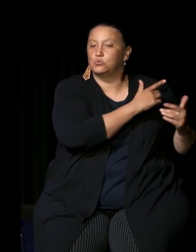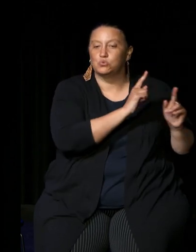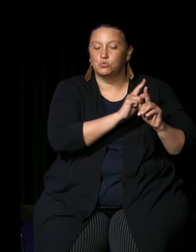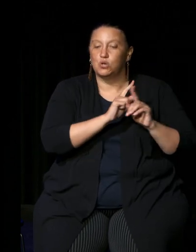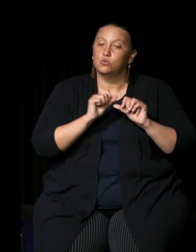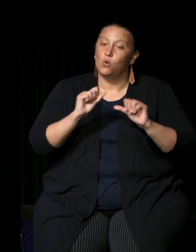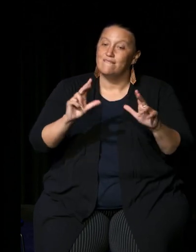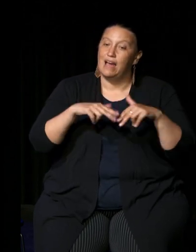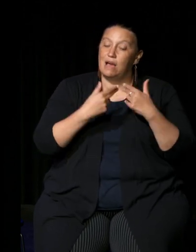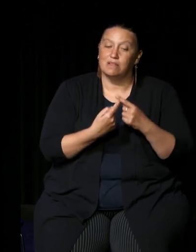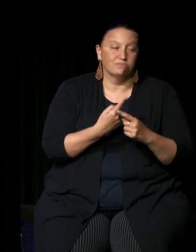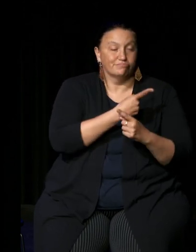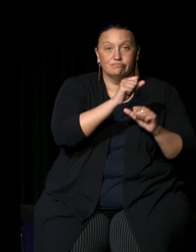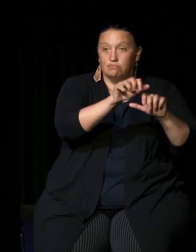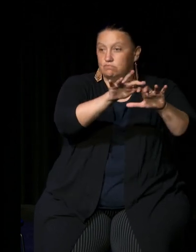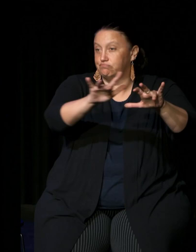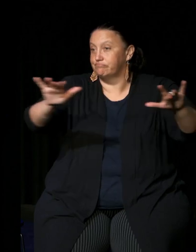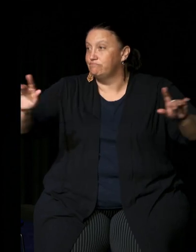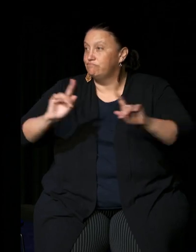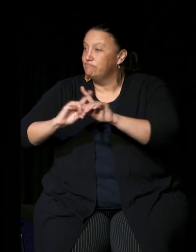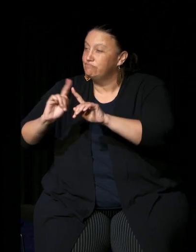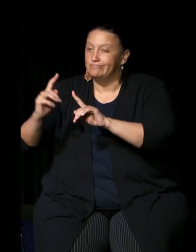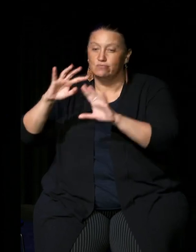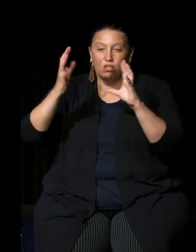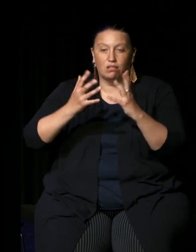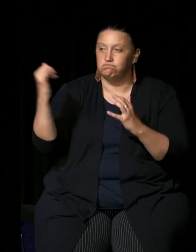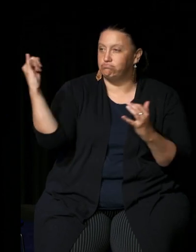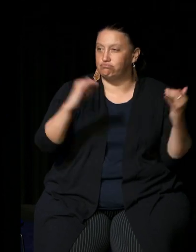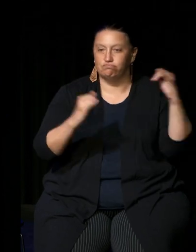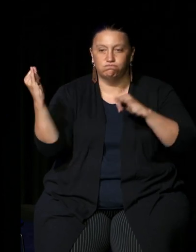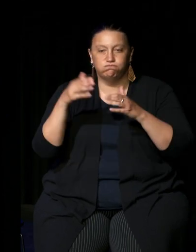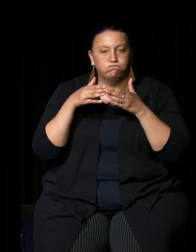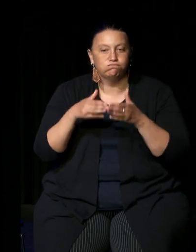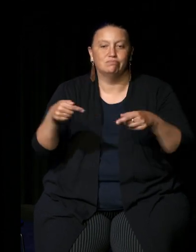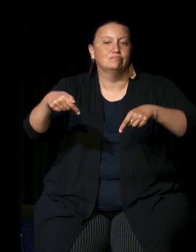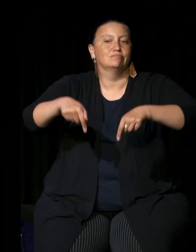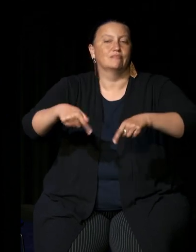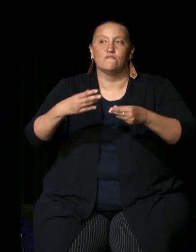ancestors in the diverse places where they have journeyed from and to in their past lives